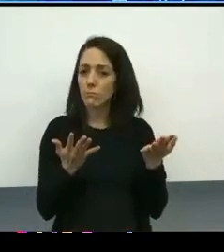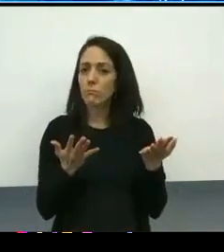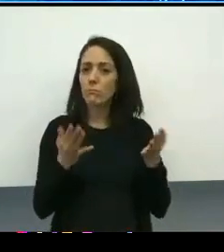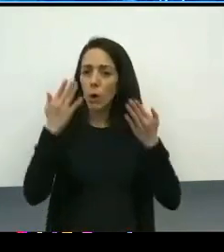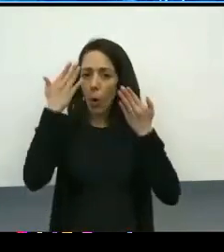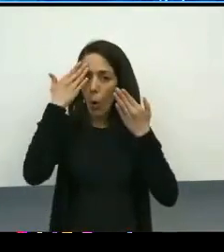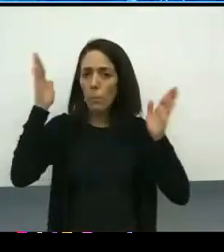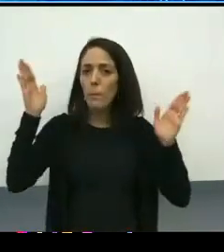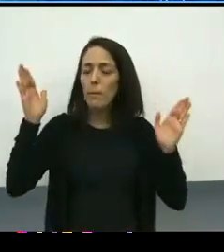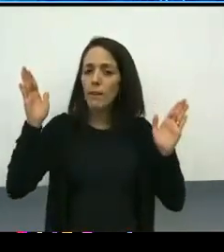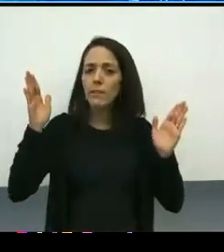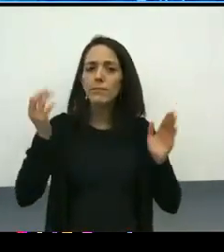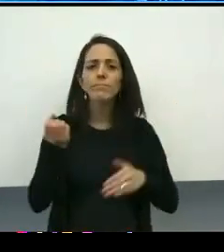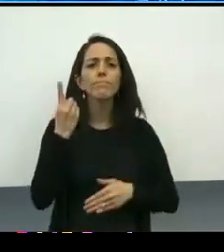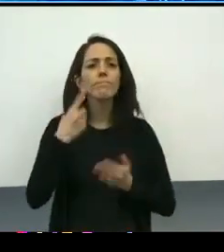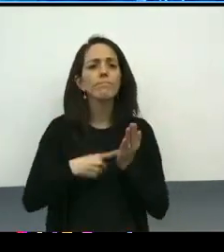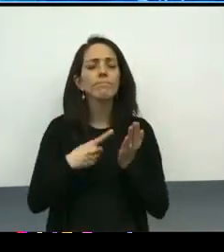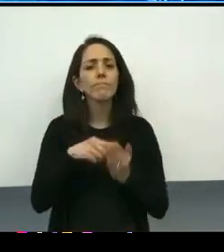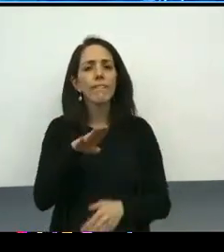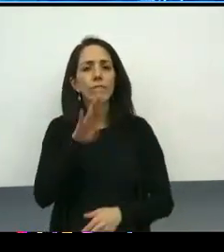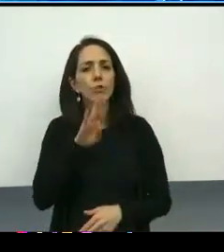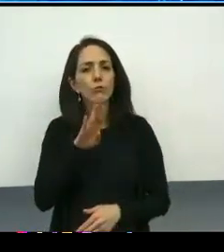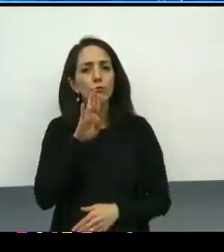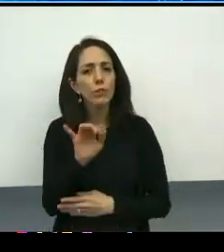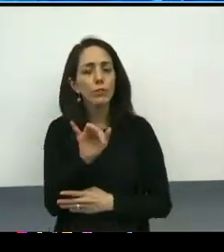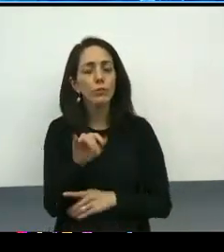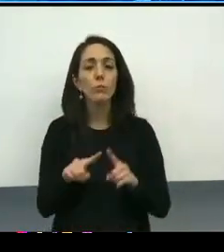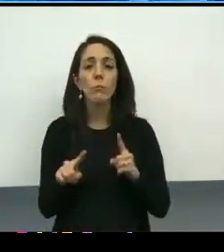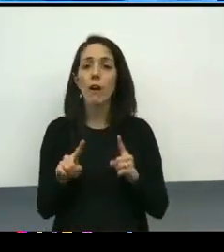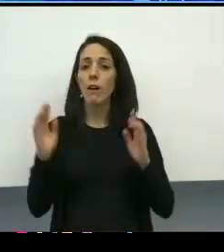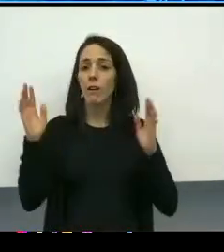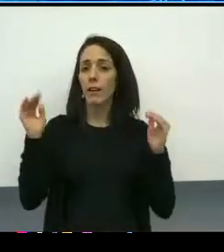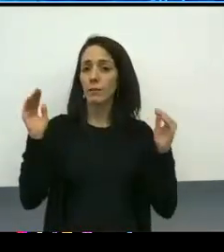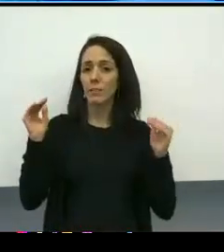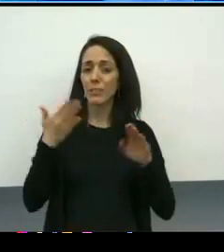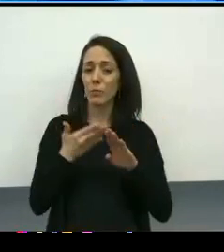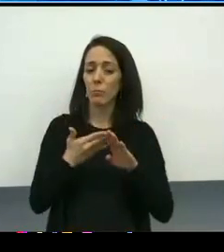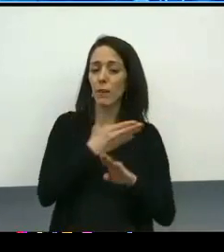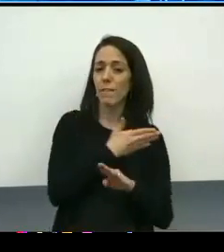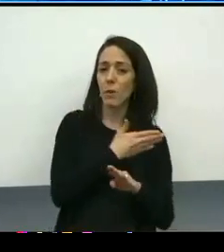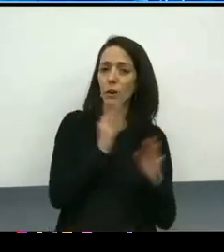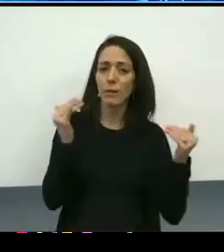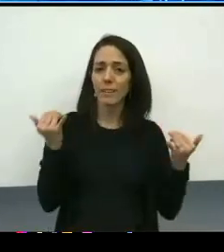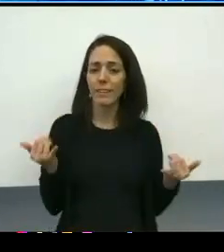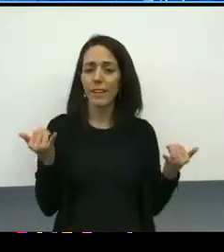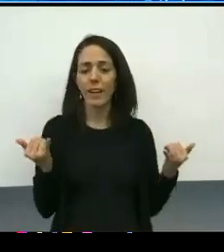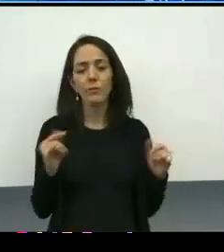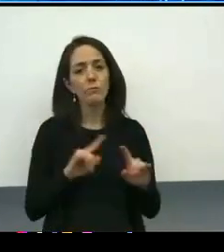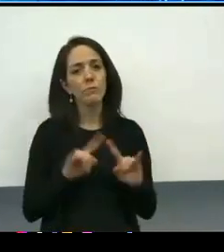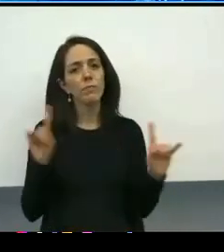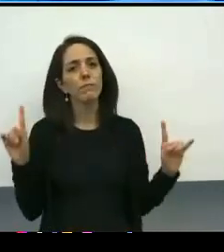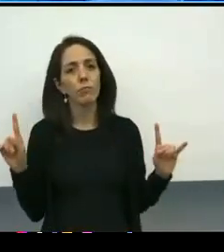But that tension between expectations of pace and scope will decide how effective we are.